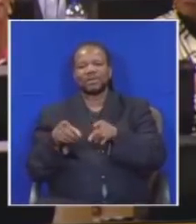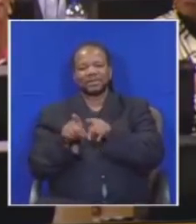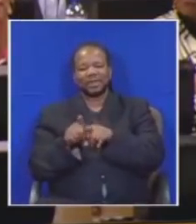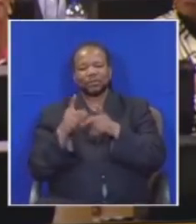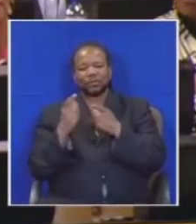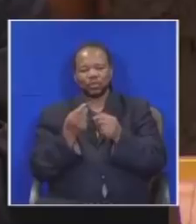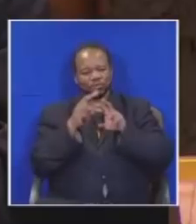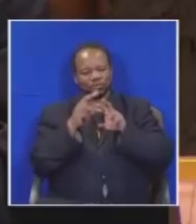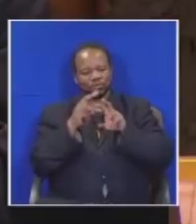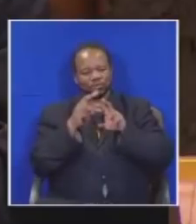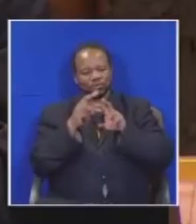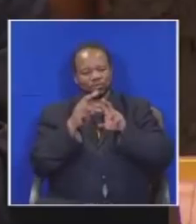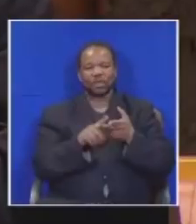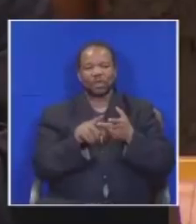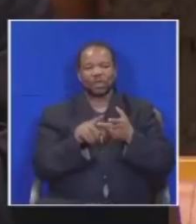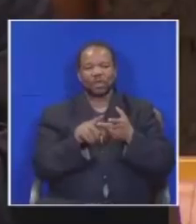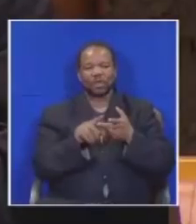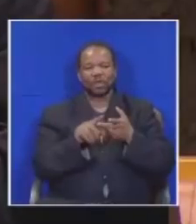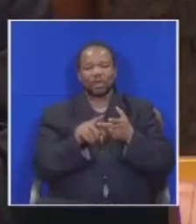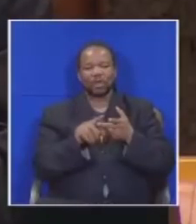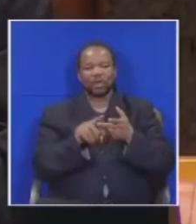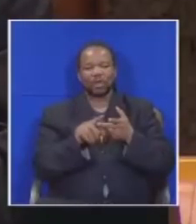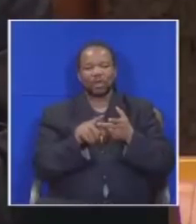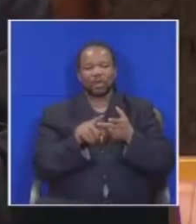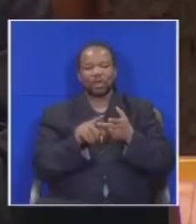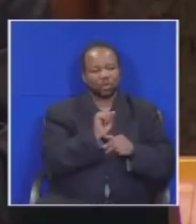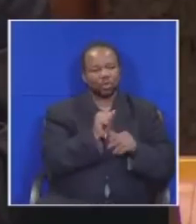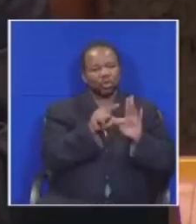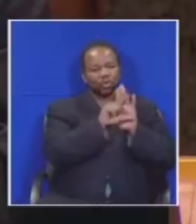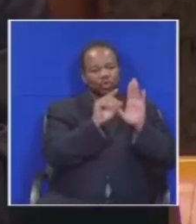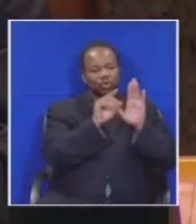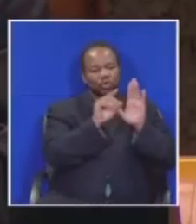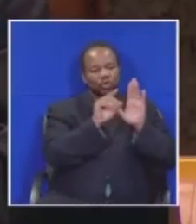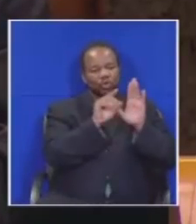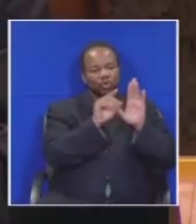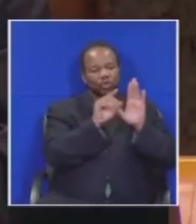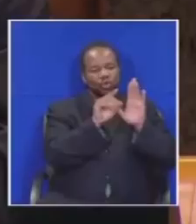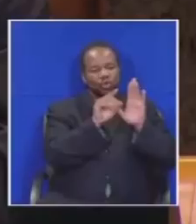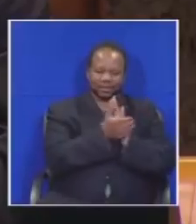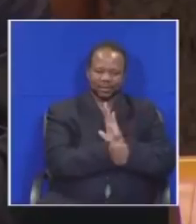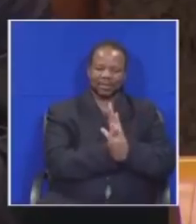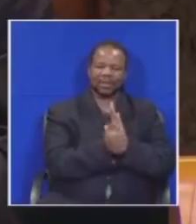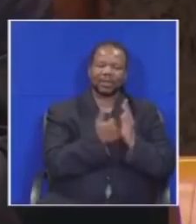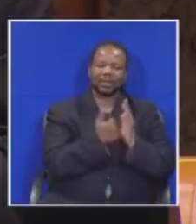when the Judicial Commission is Competent to do to execute the inquiry